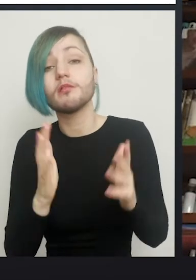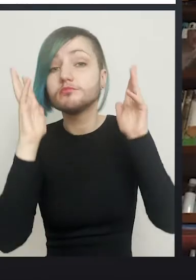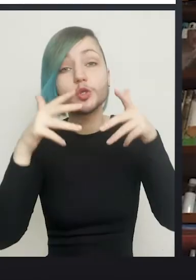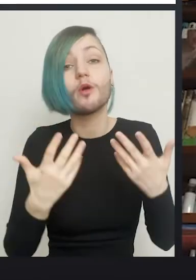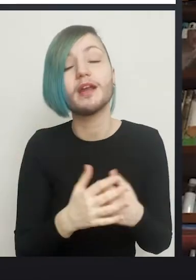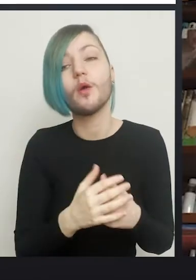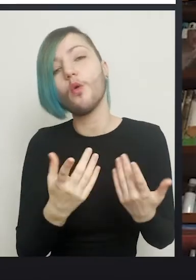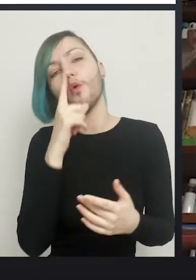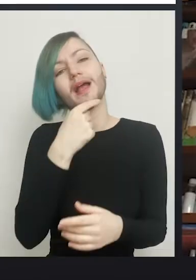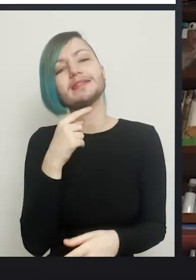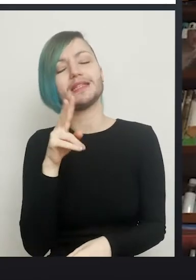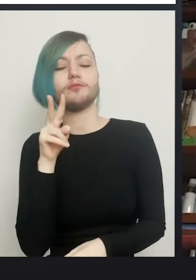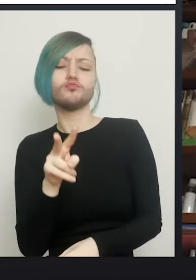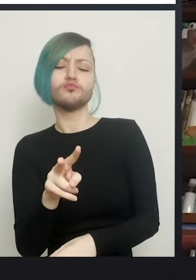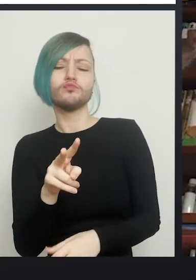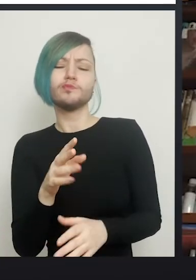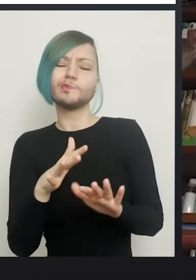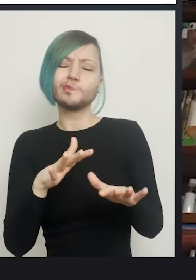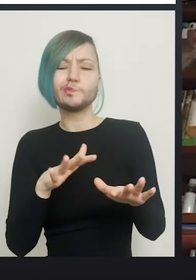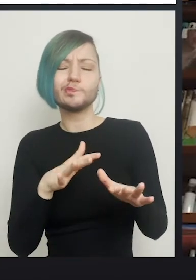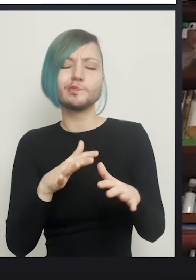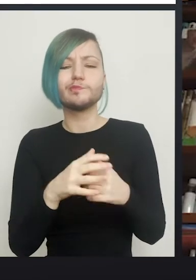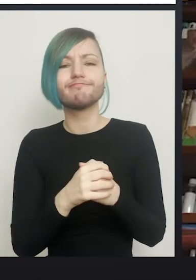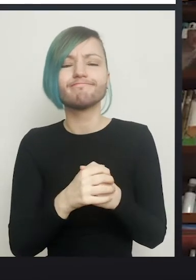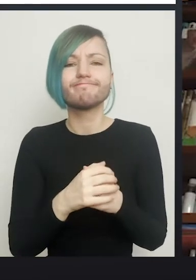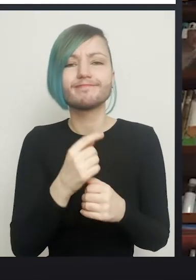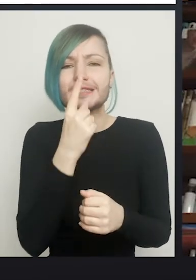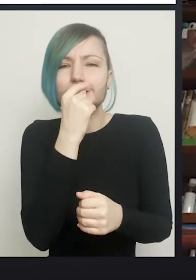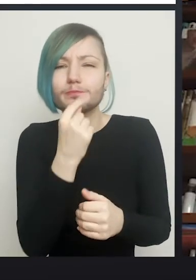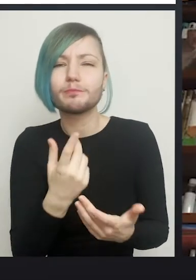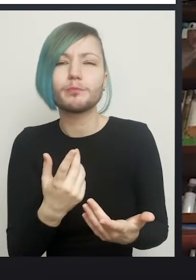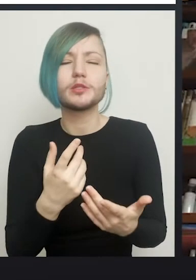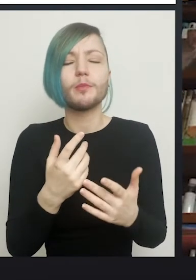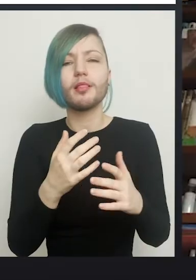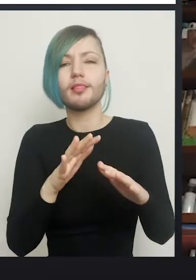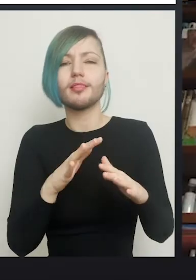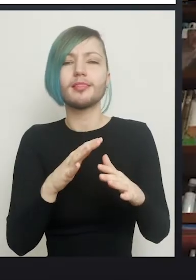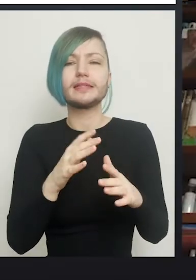"Mmmm if there's any chance of that, you need to be careful about having an orchiectomy. Why don't you think about it a bit longer?"